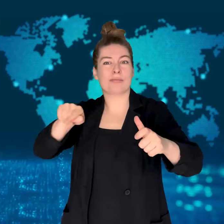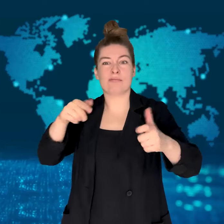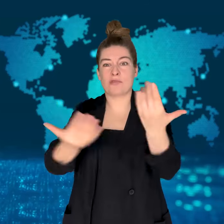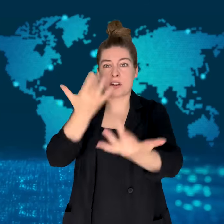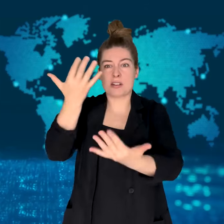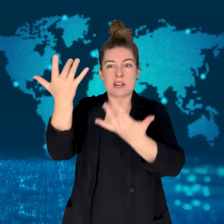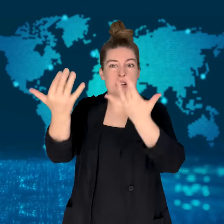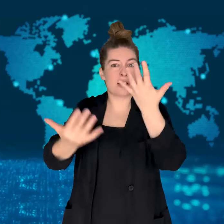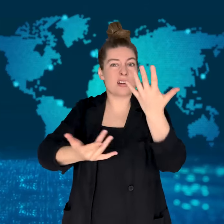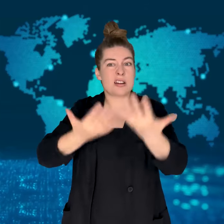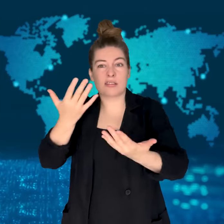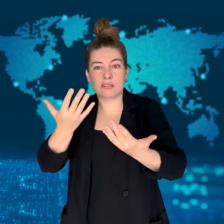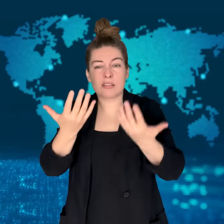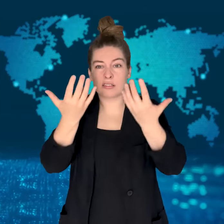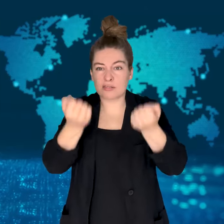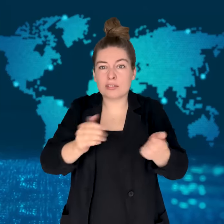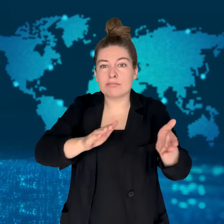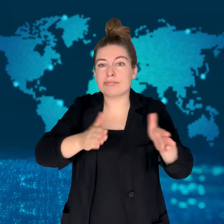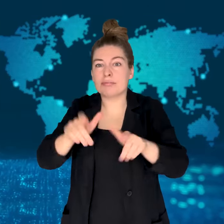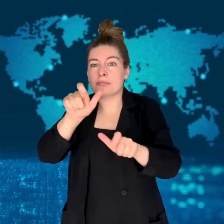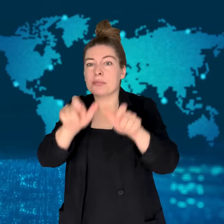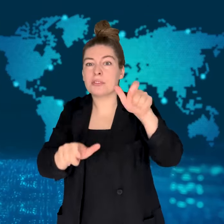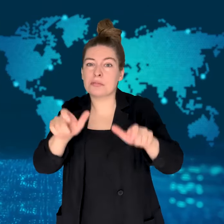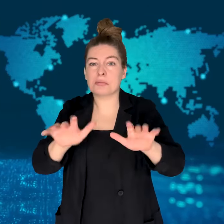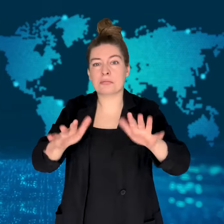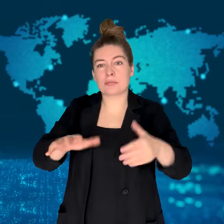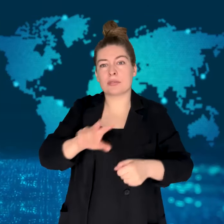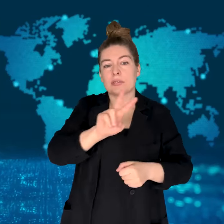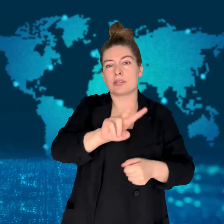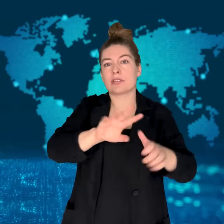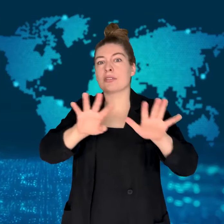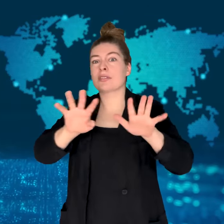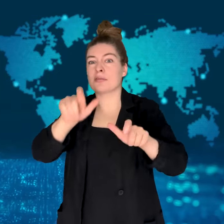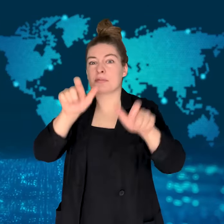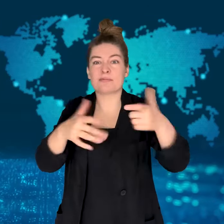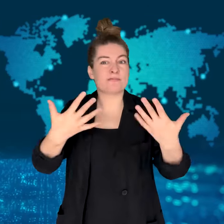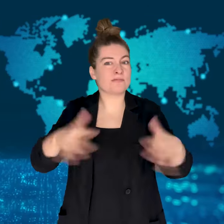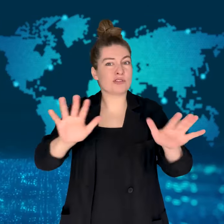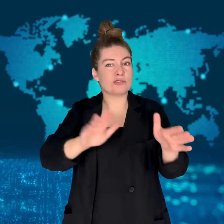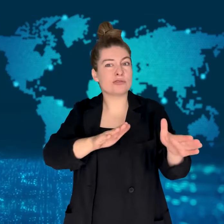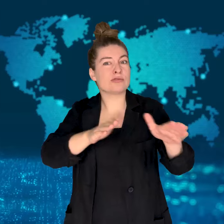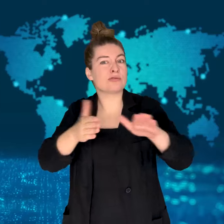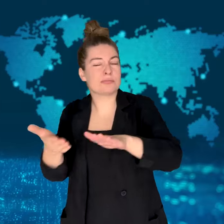dozens of people.